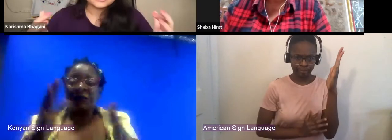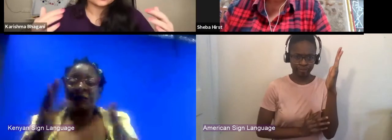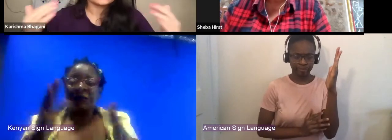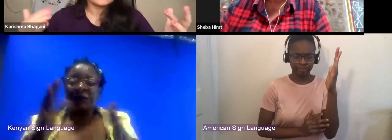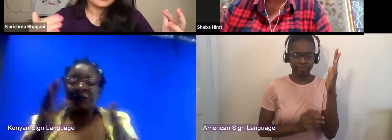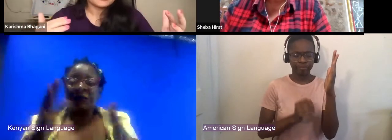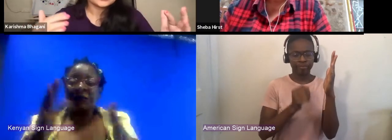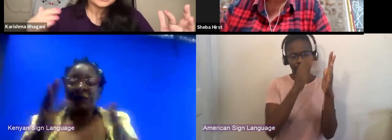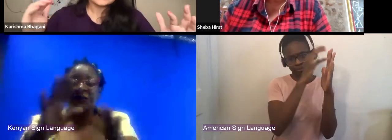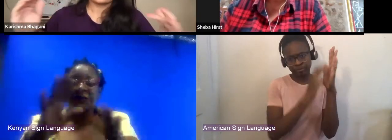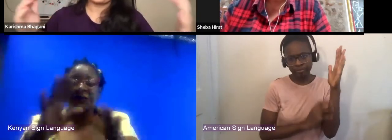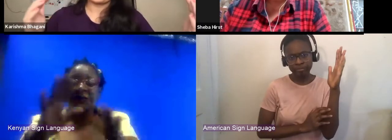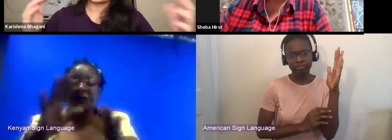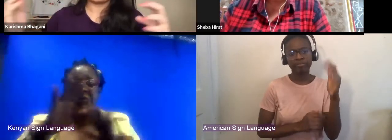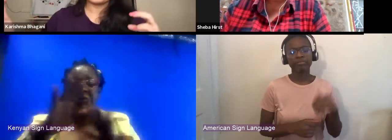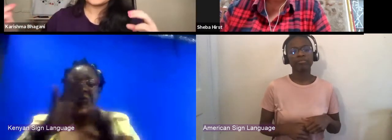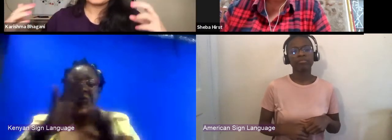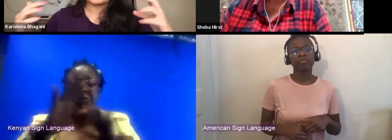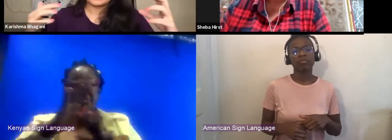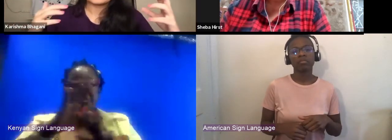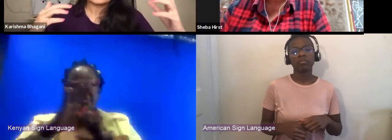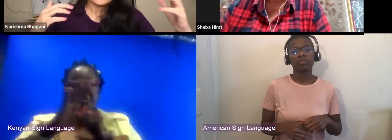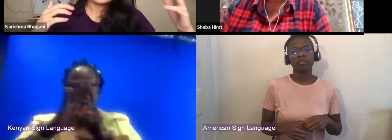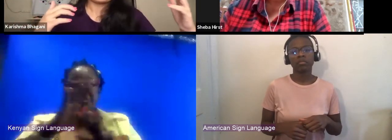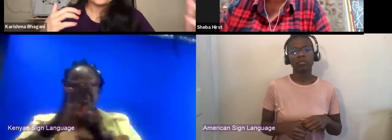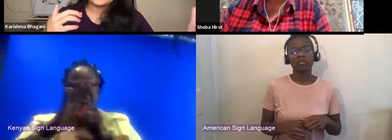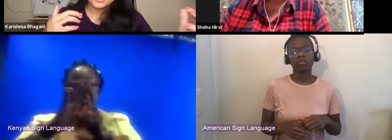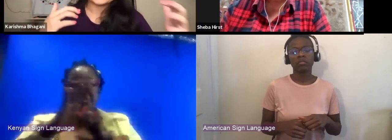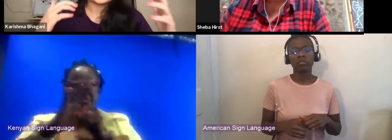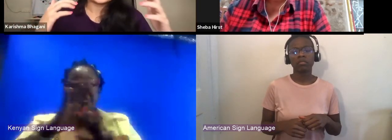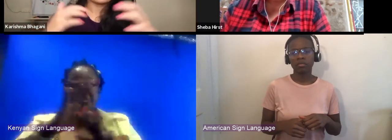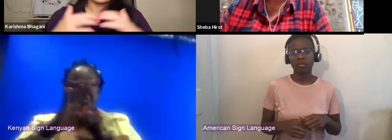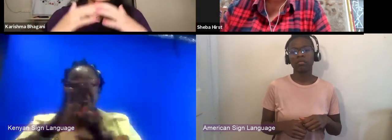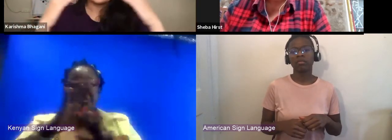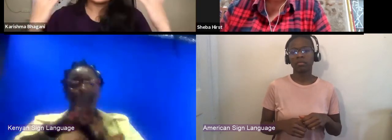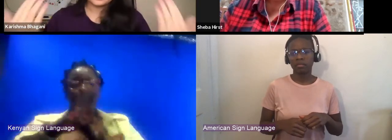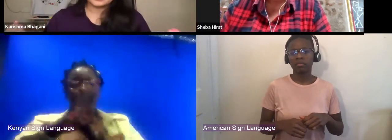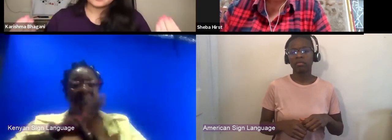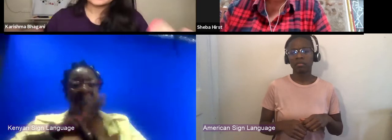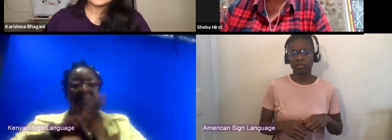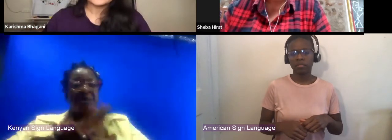as you think about incorporating film and broadcasting all of these other elements,